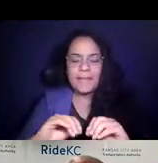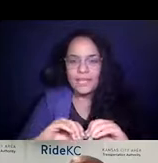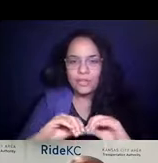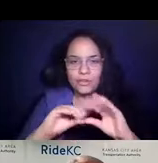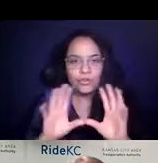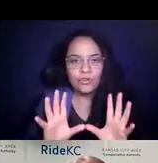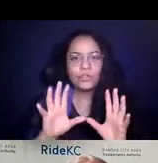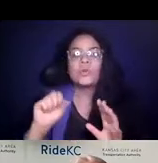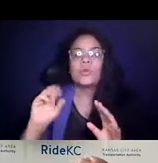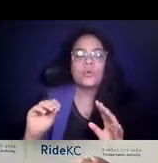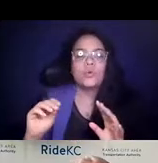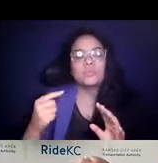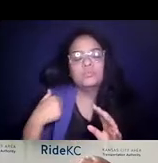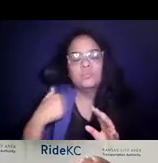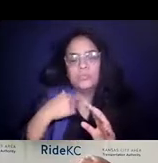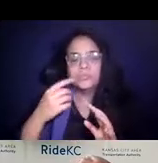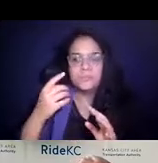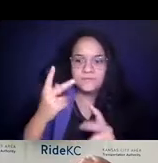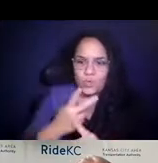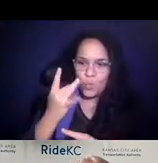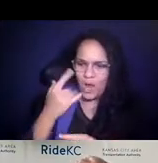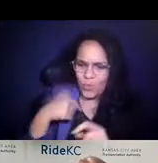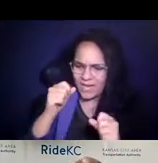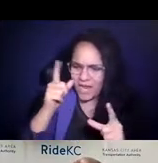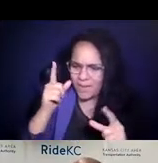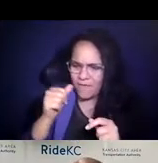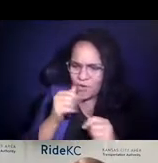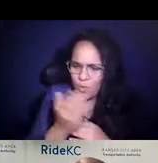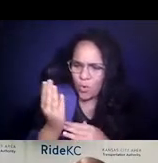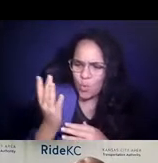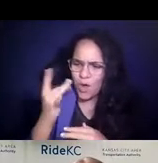and why we can't up in the morning and why should 14:58:58 anybody care, right?